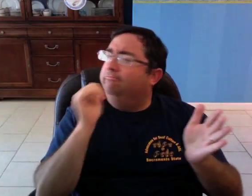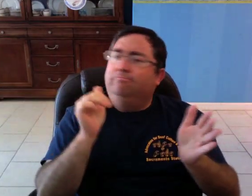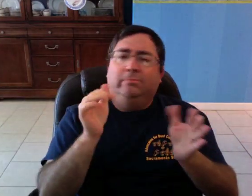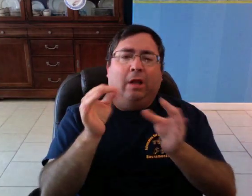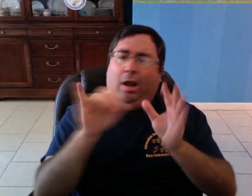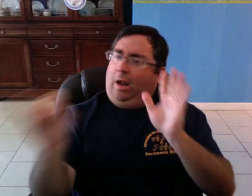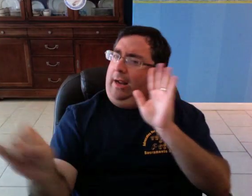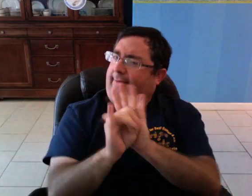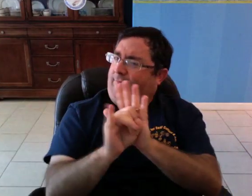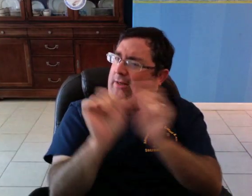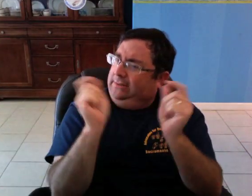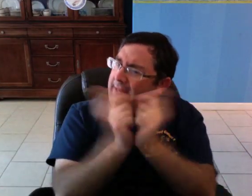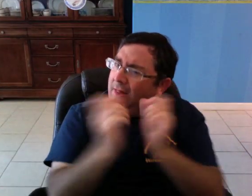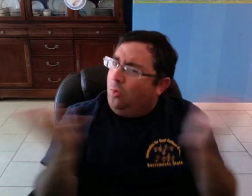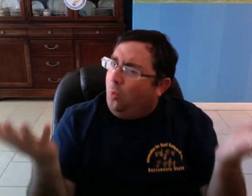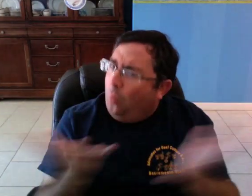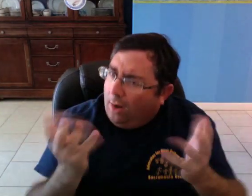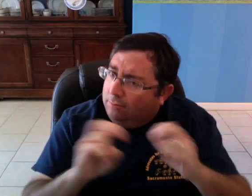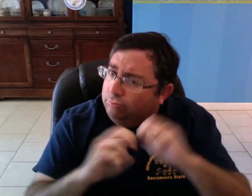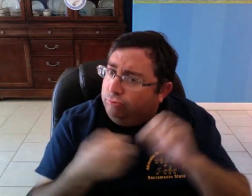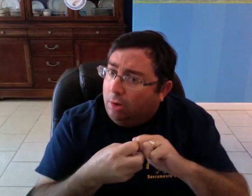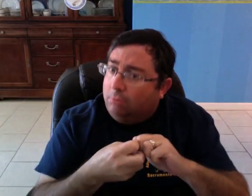and it does not identify exactly what the problem is.